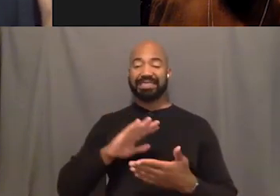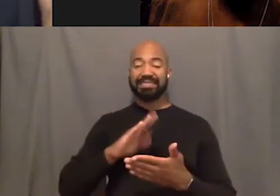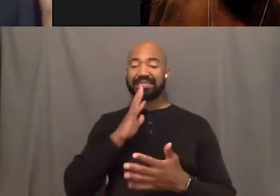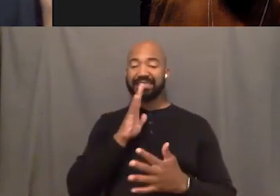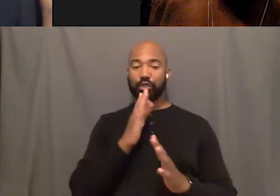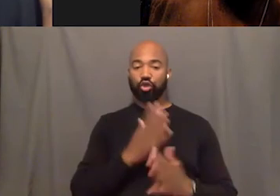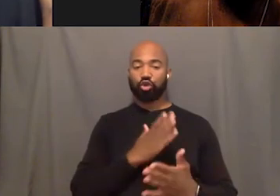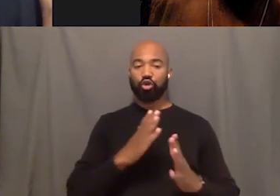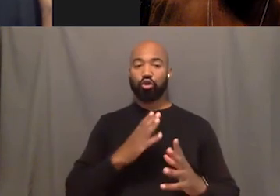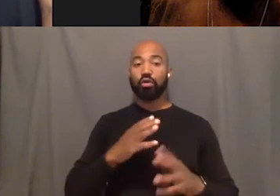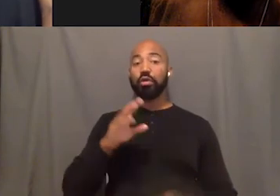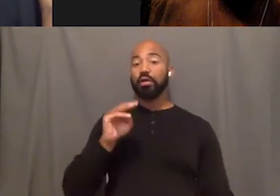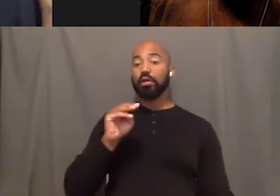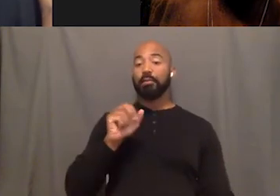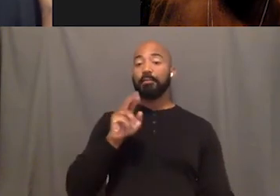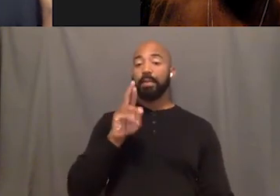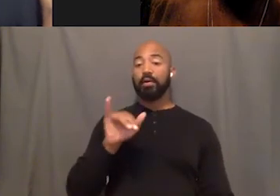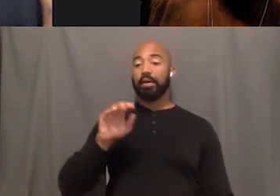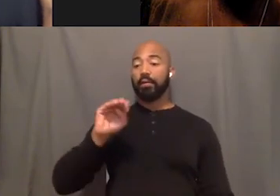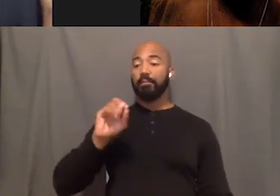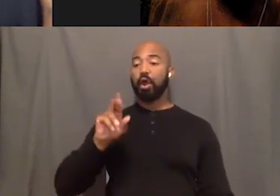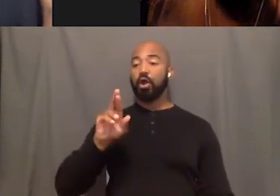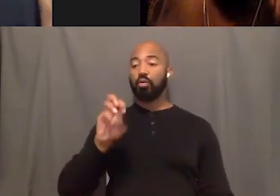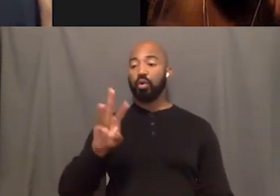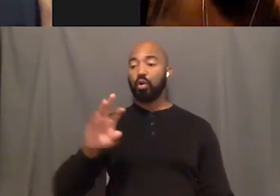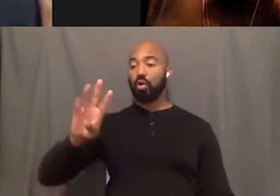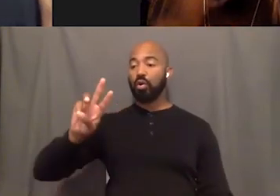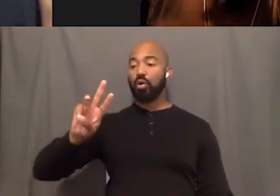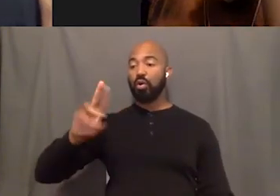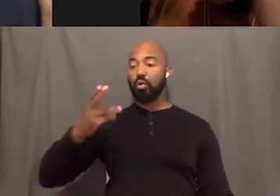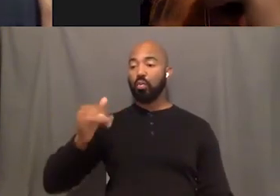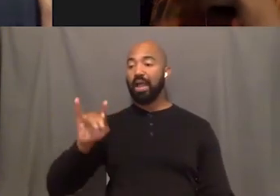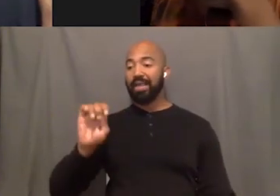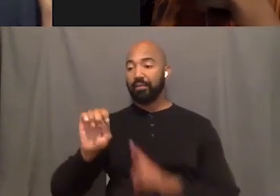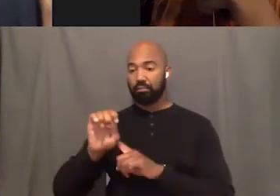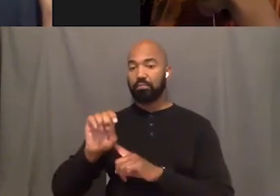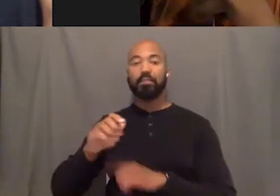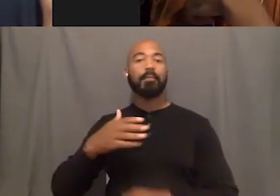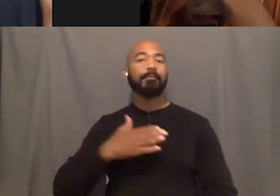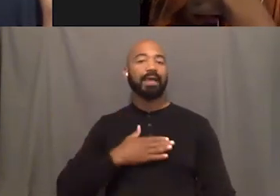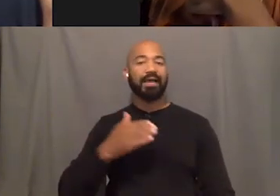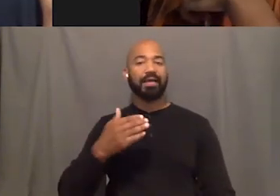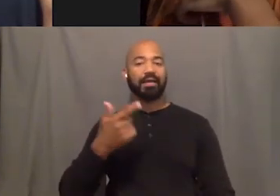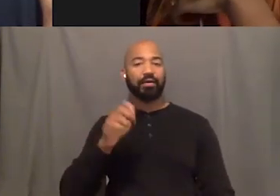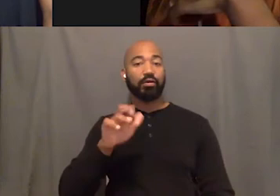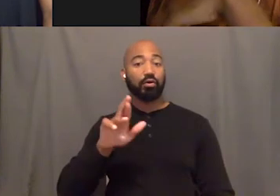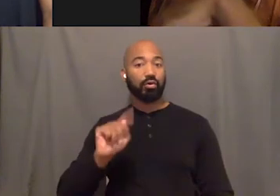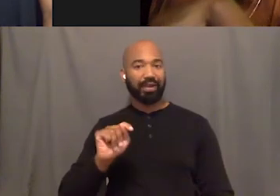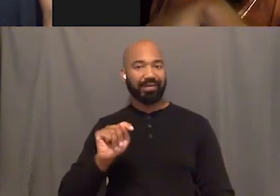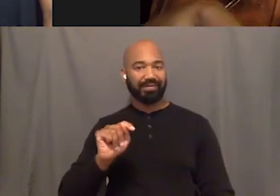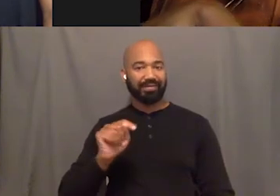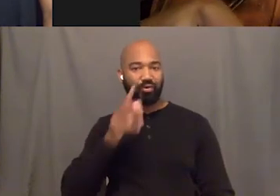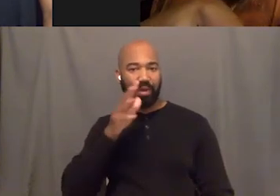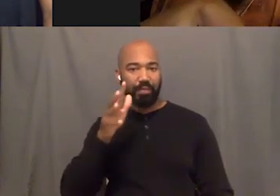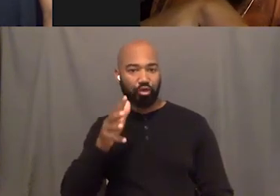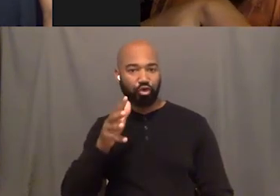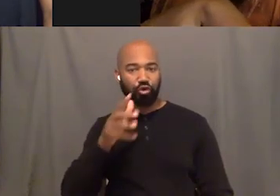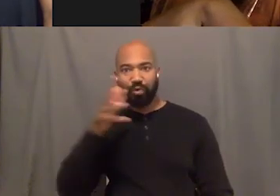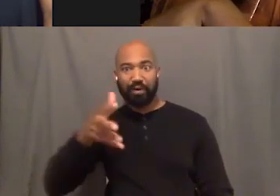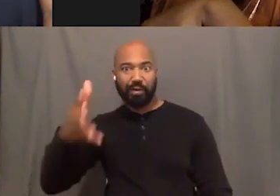Her name was Mary Mara White and she was my great grandmother. And so she, uh, like she has two proclamations.